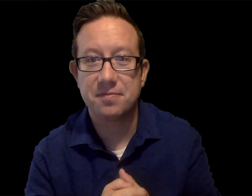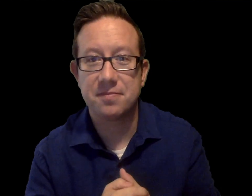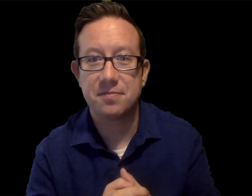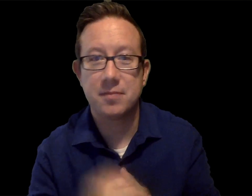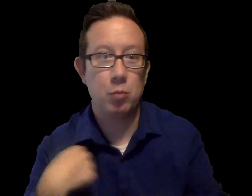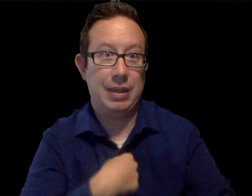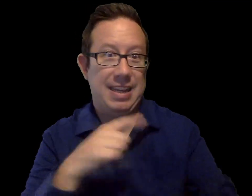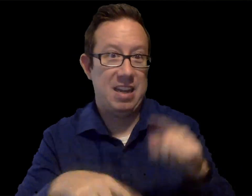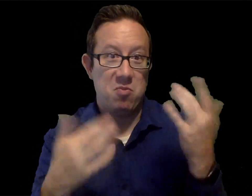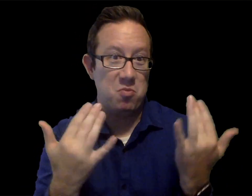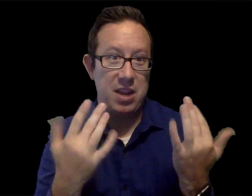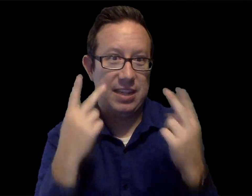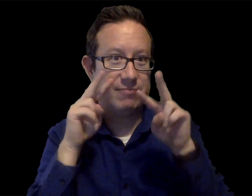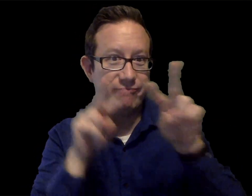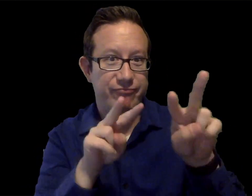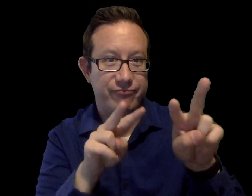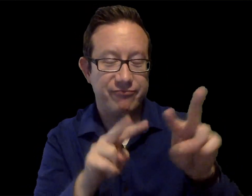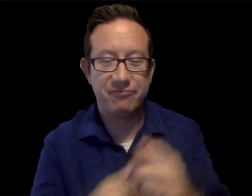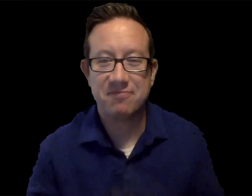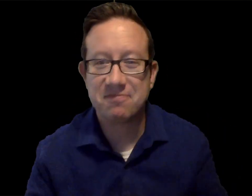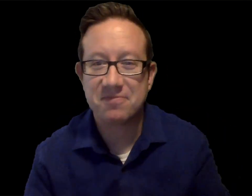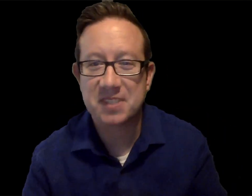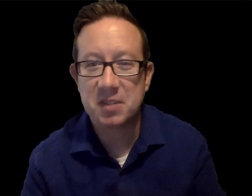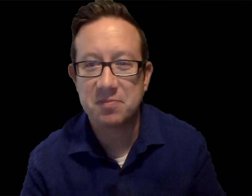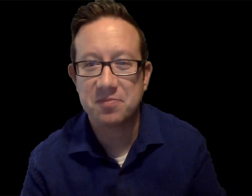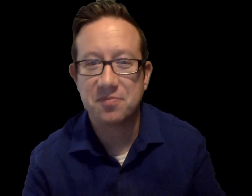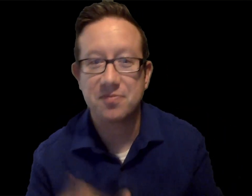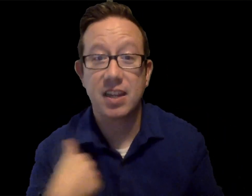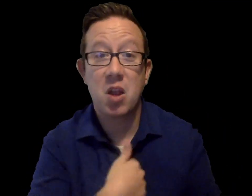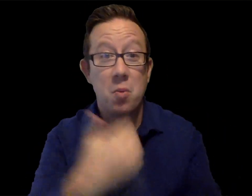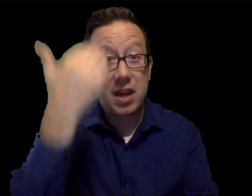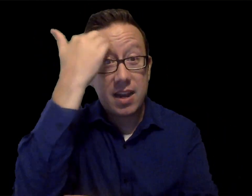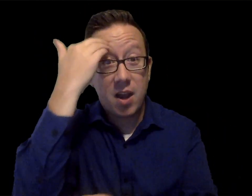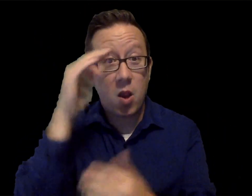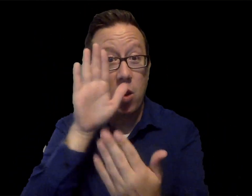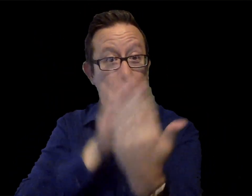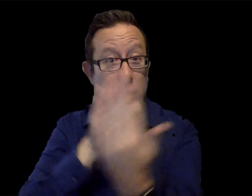to have the students back with us. We can’t wait, and we are looking forward to that day.